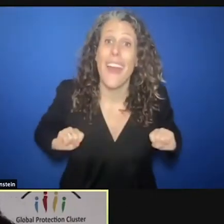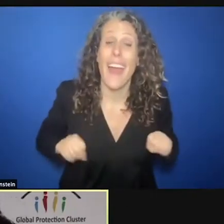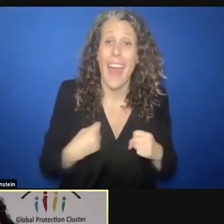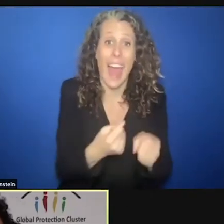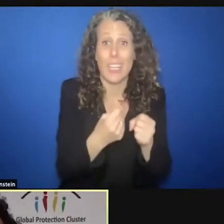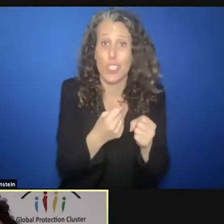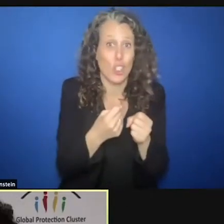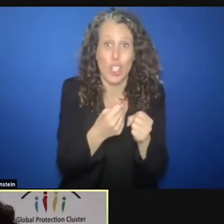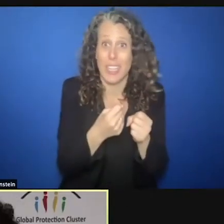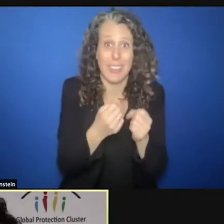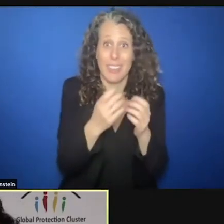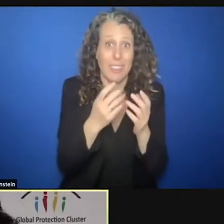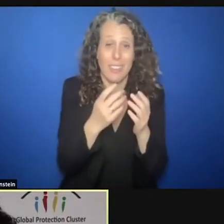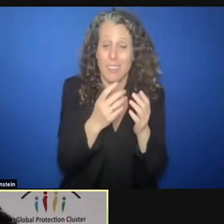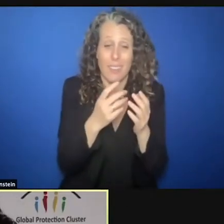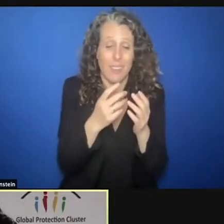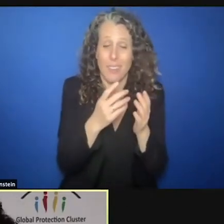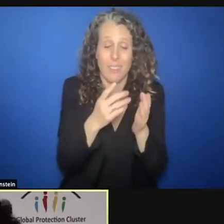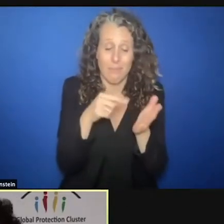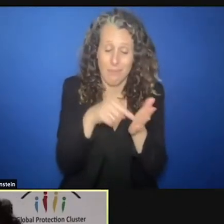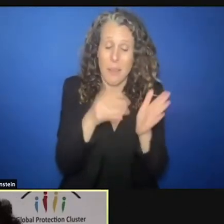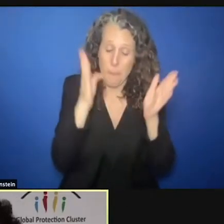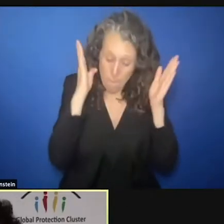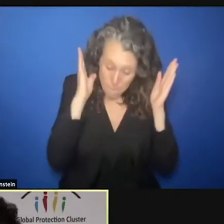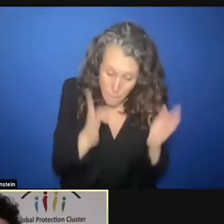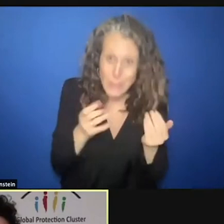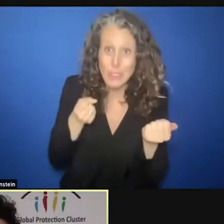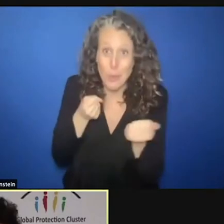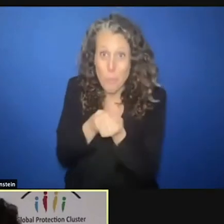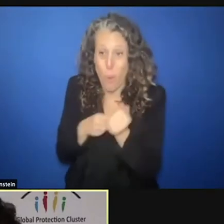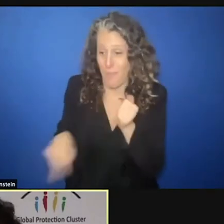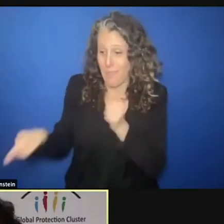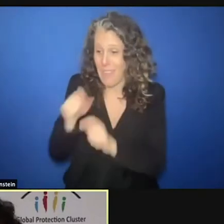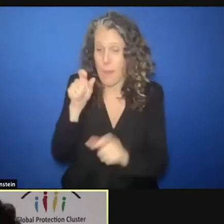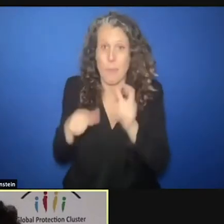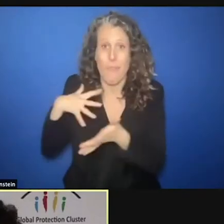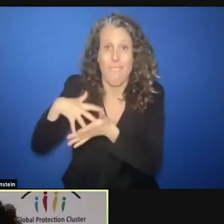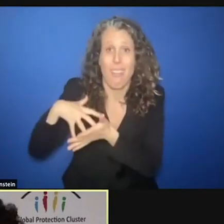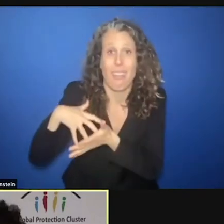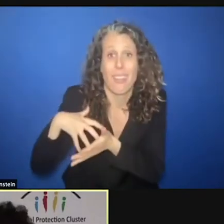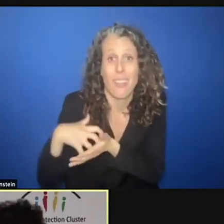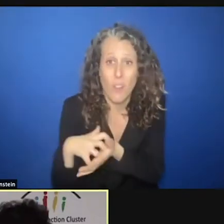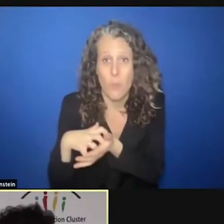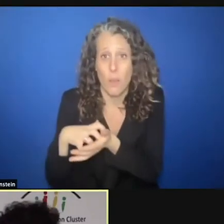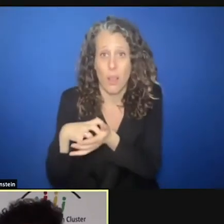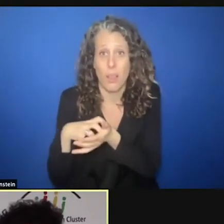who are in the most vulnerable situation and being with them in dignity. Those people won't raise